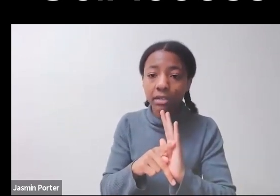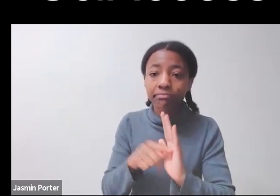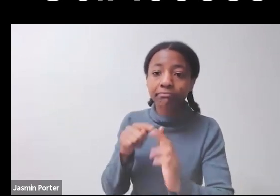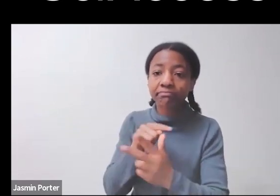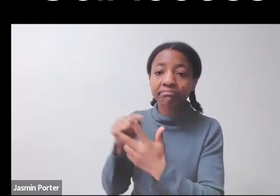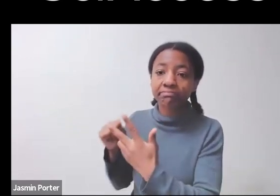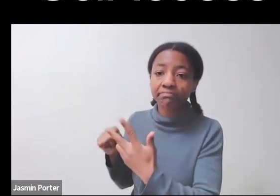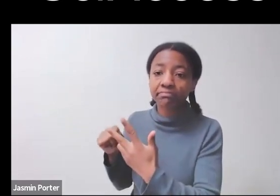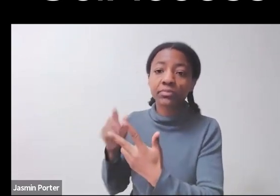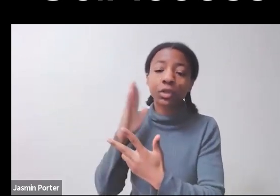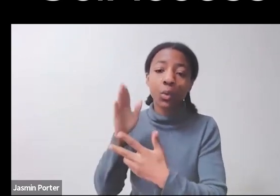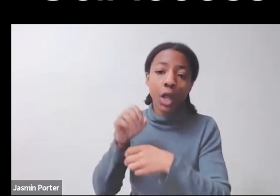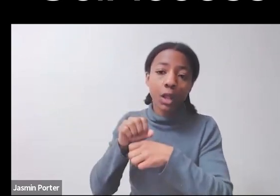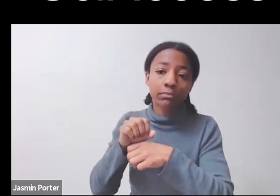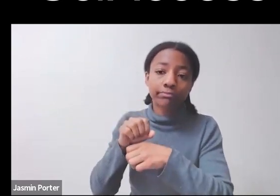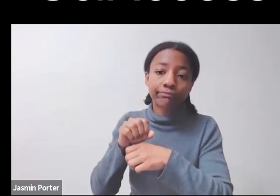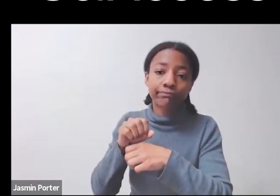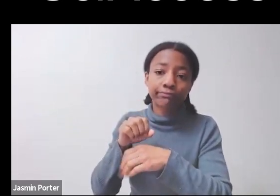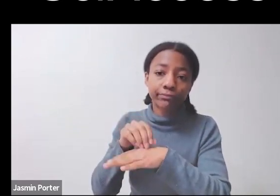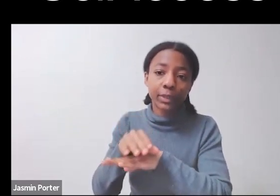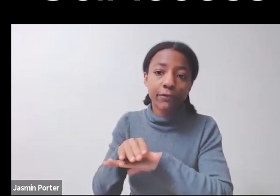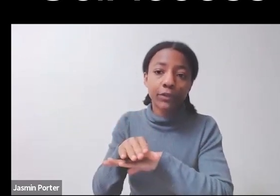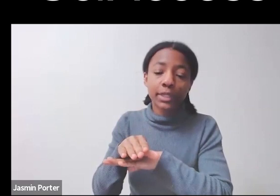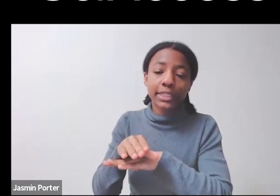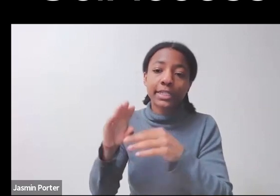are now part of the definition of disability.